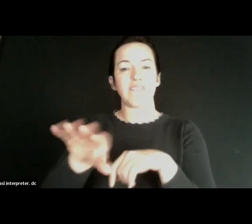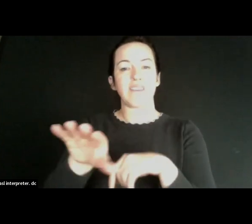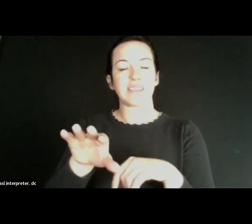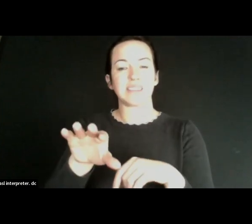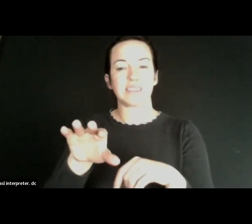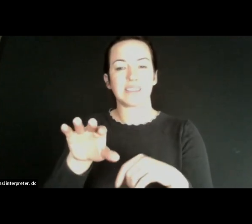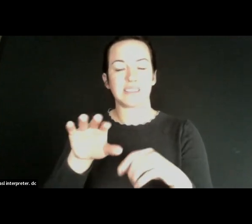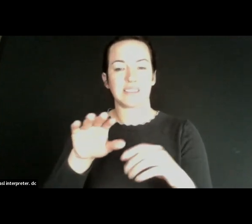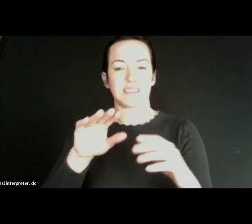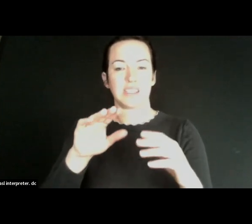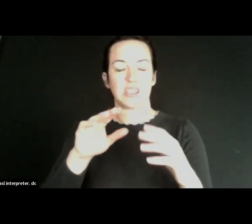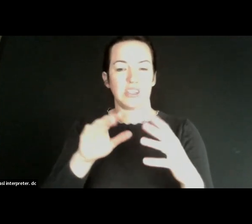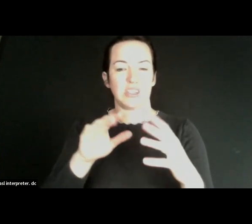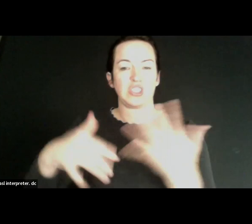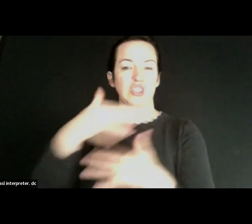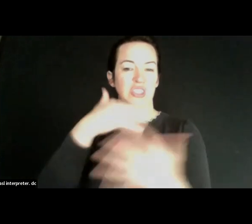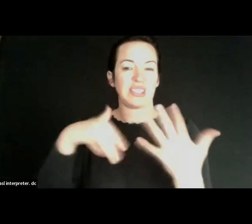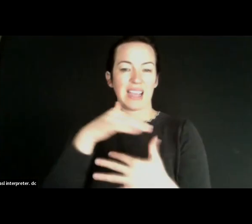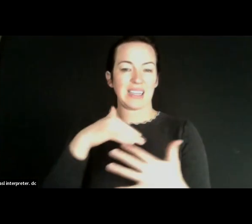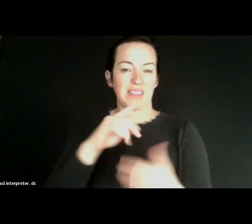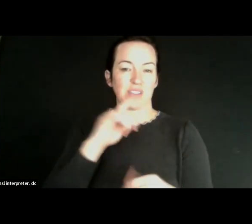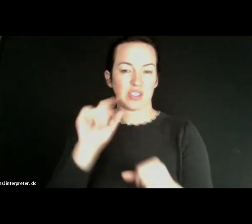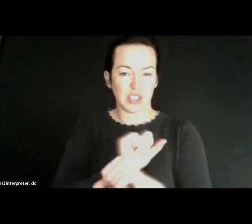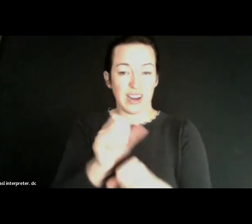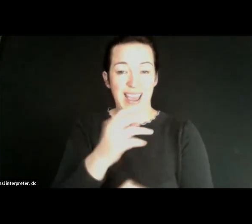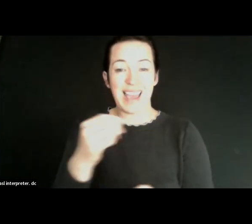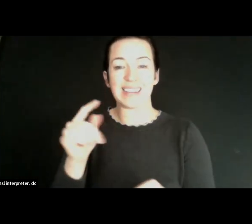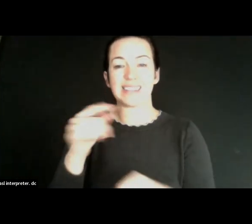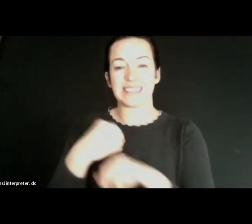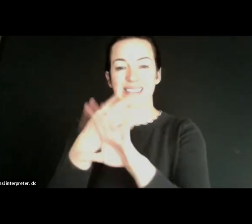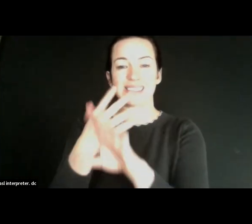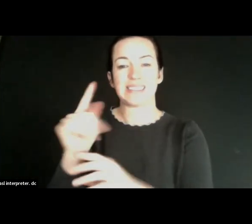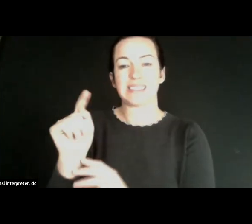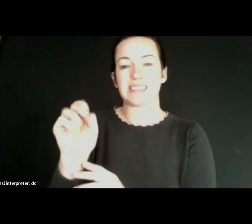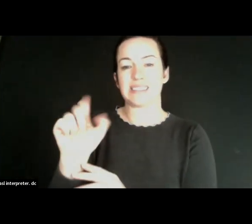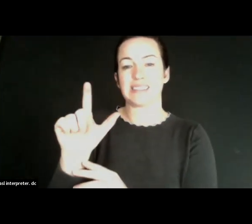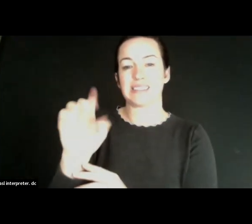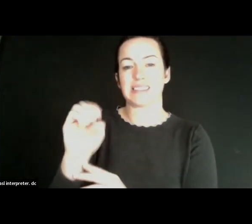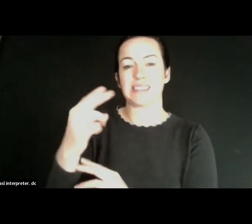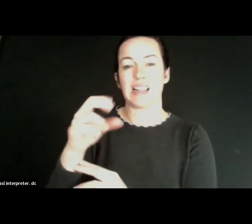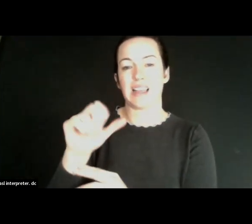is.And I would add to that Internet and telehealth and I think that what we have